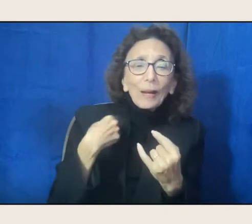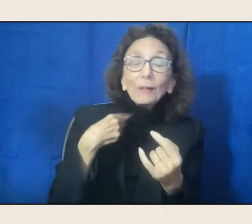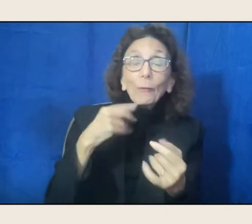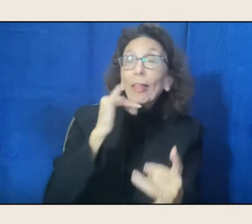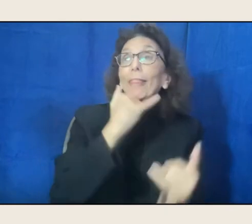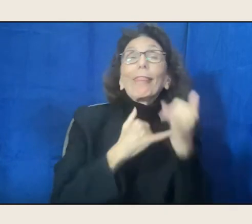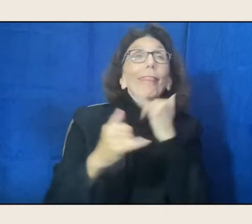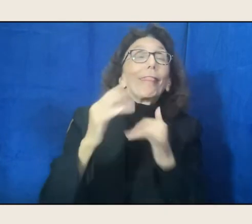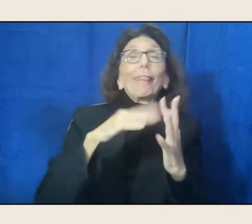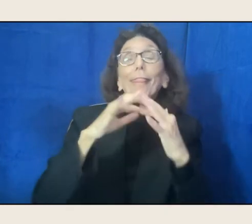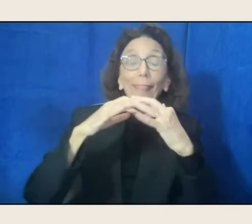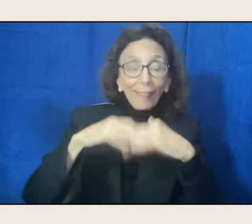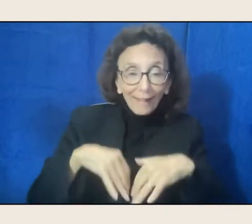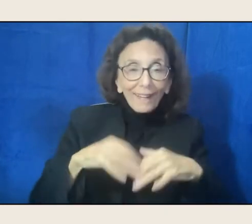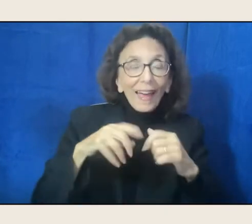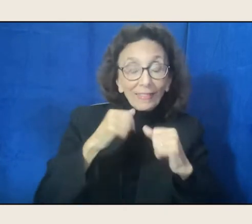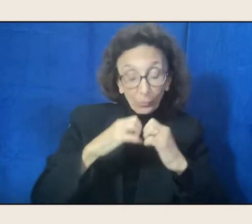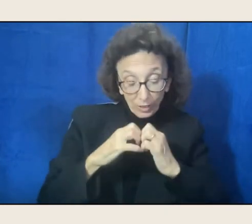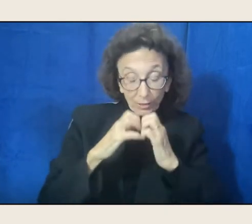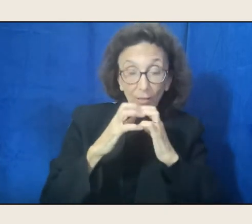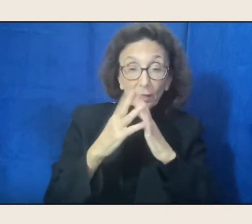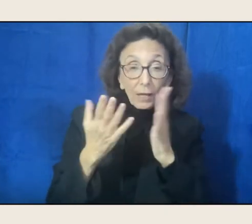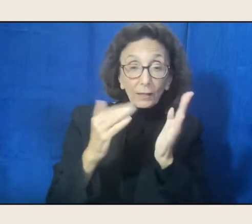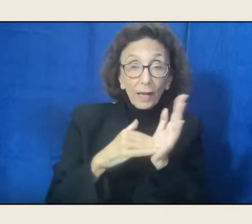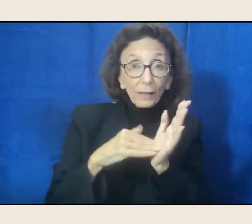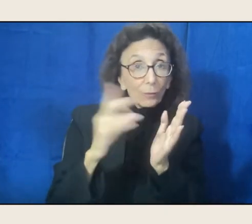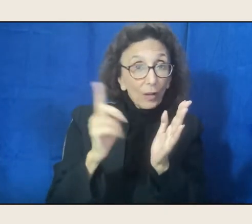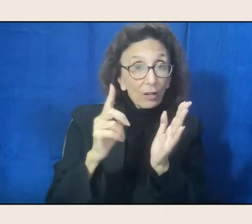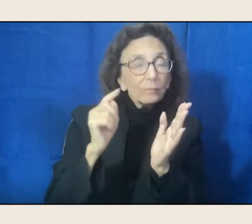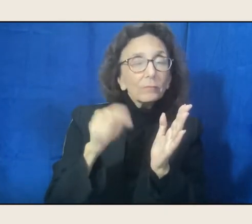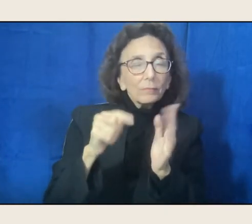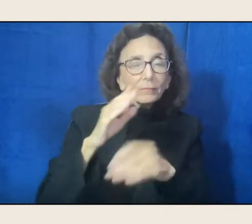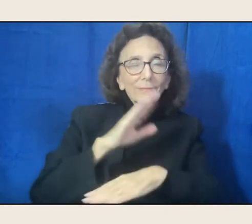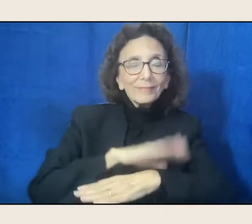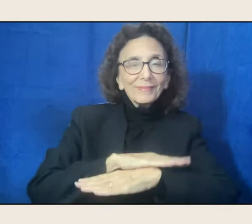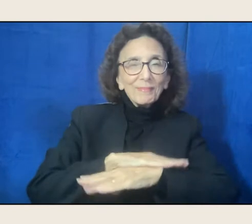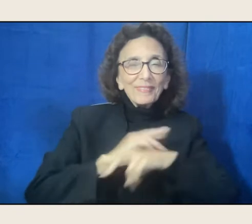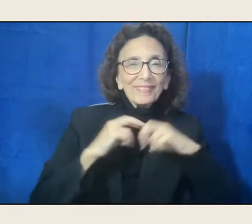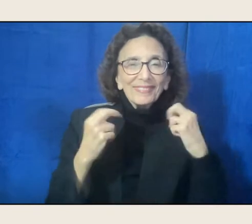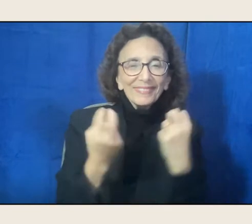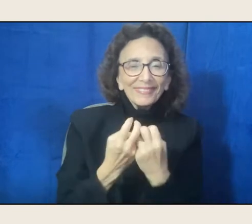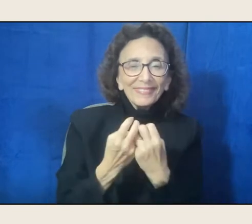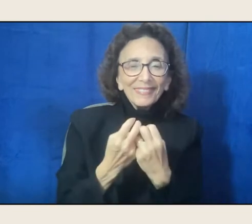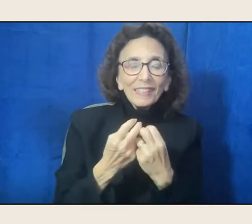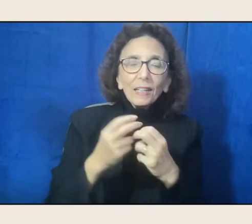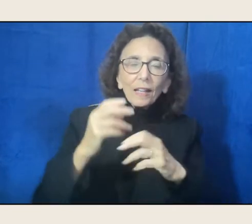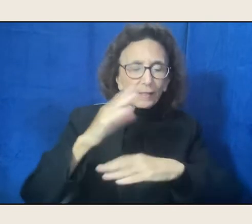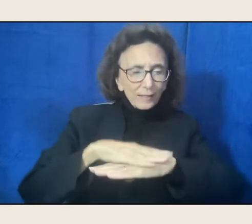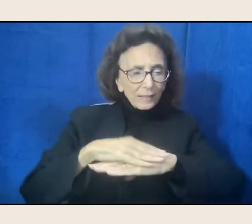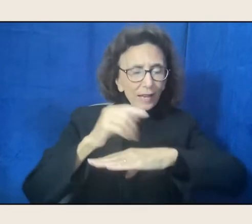"once again at the kitchen table. "This table has been a house in the rain,